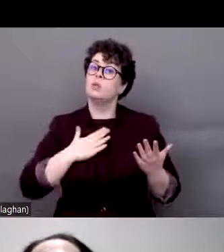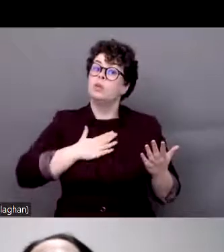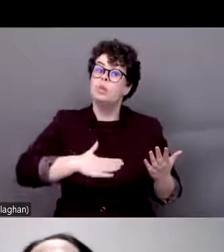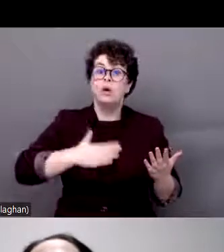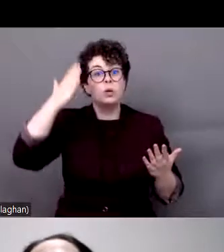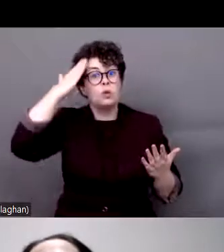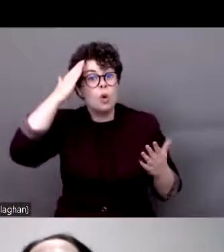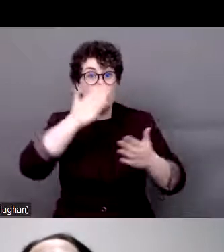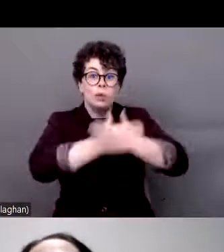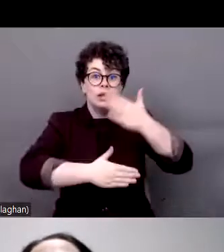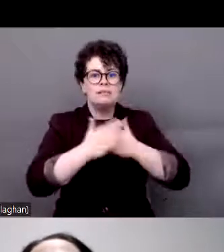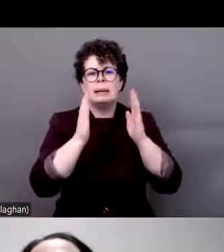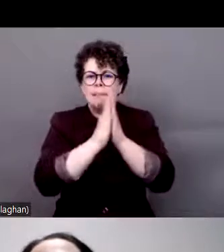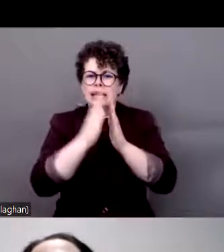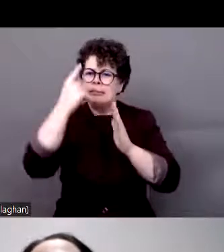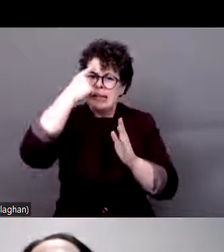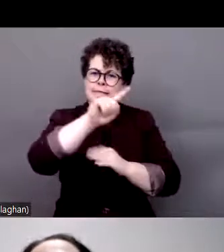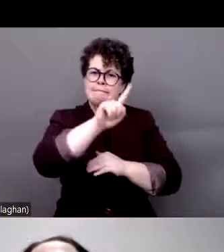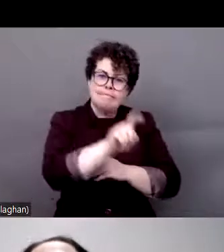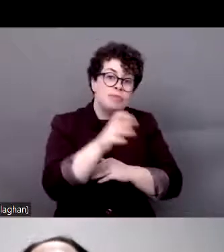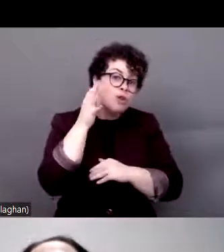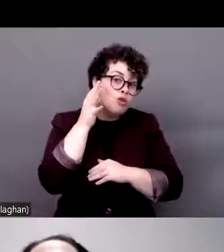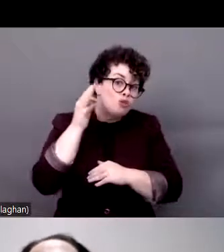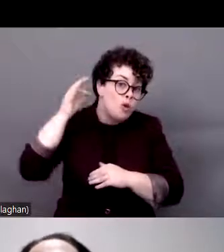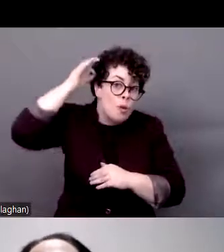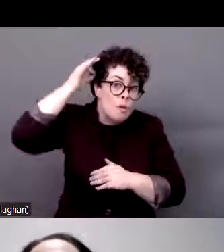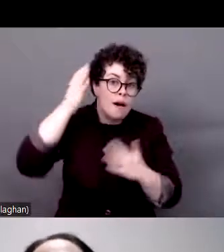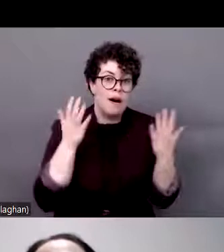ensure representation of Roma with disabilities in all aspects of policy